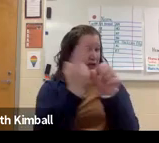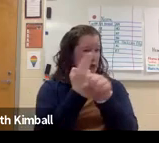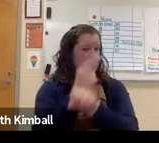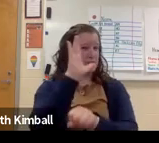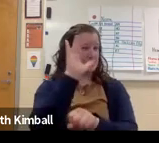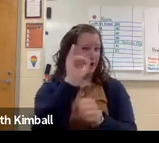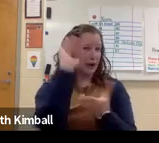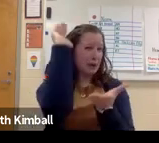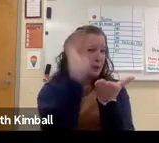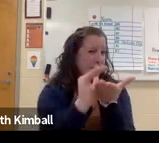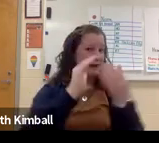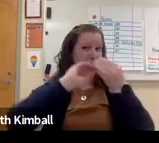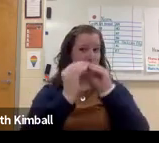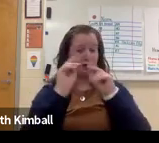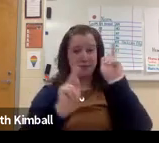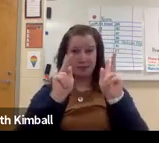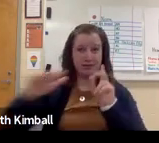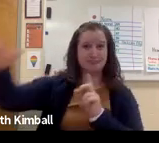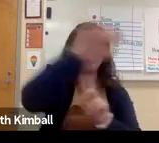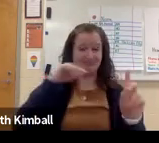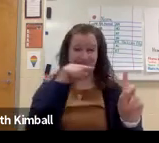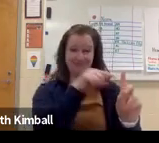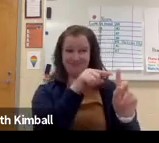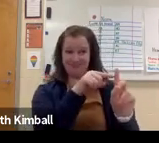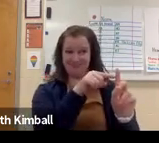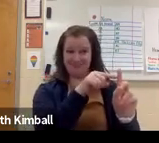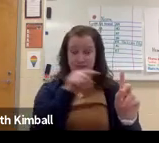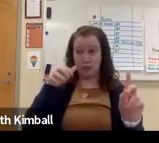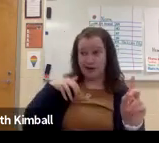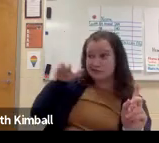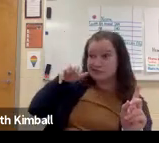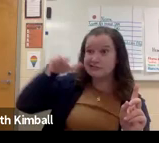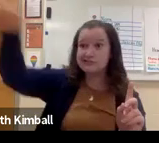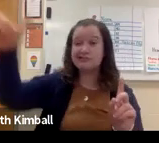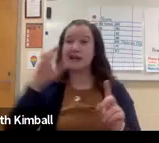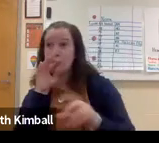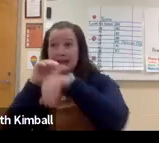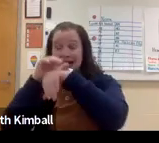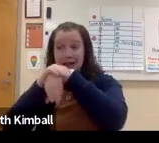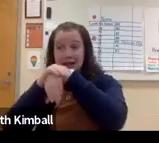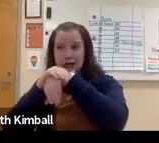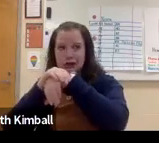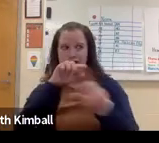However, in ASL, the standardized signs